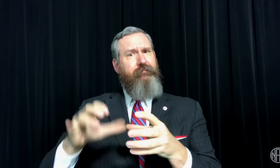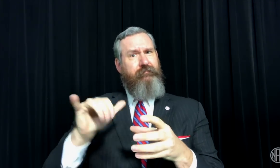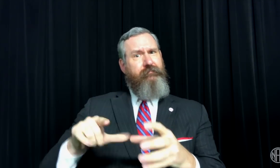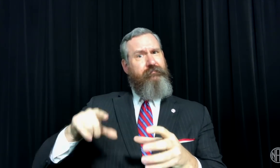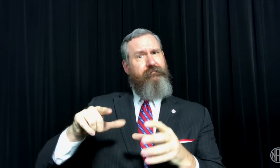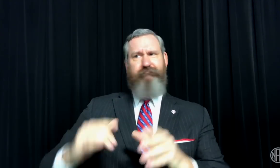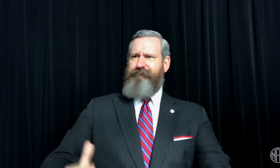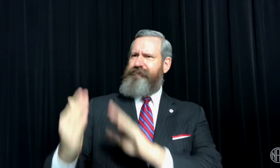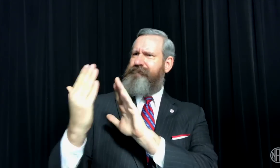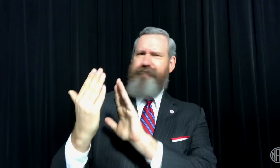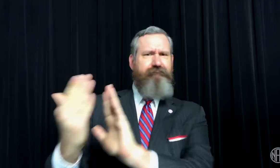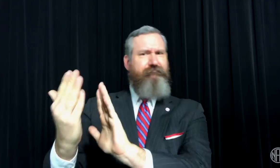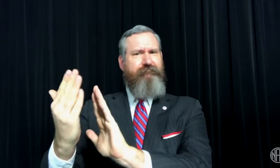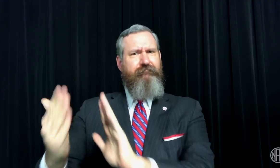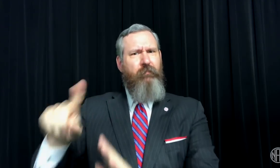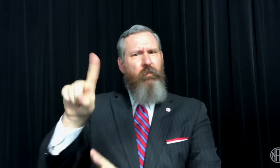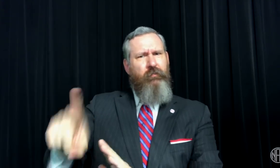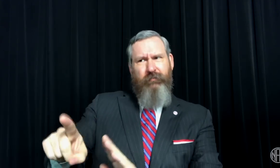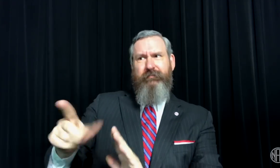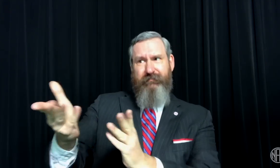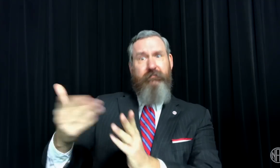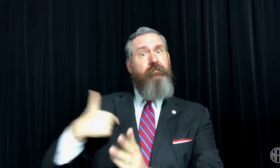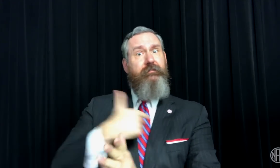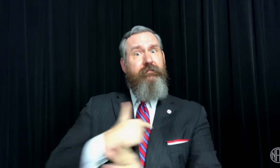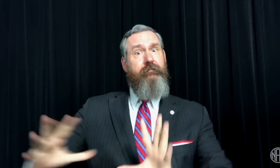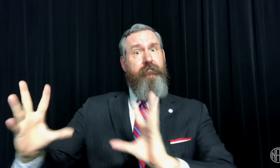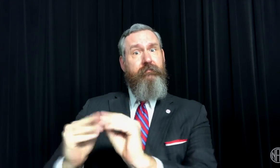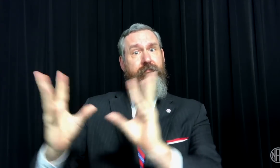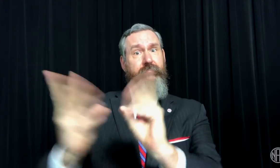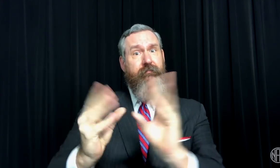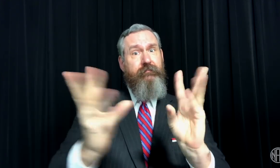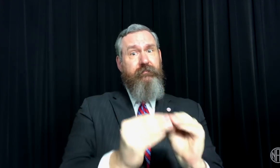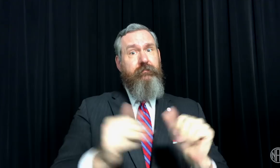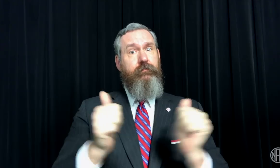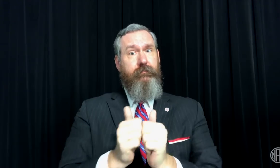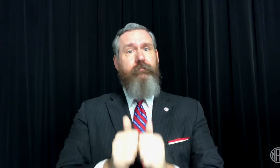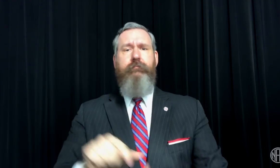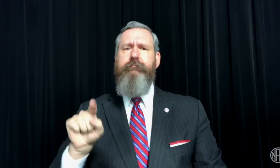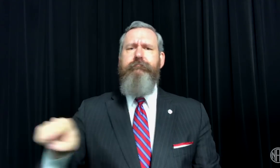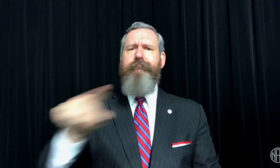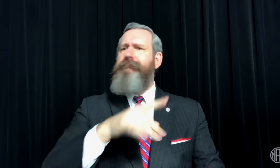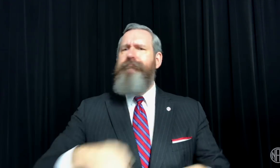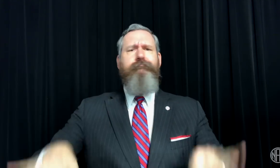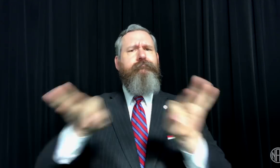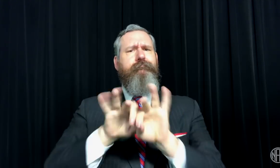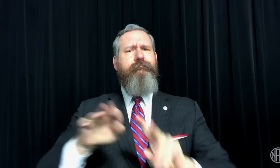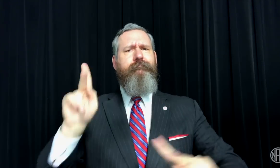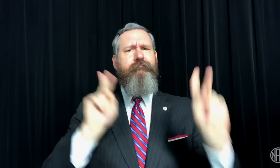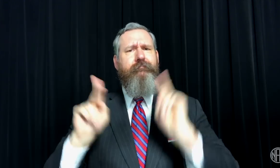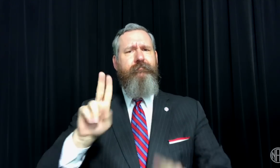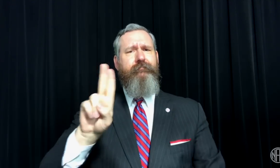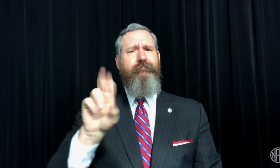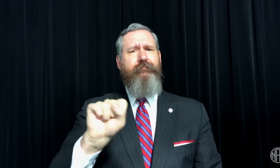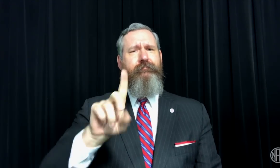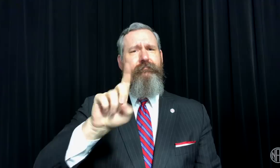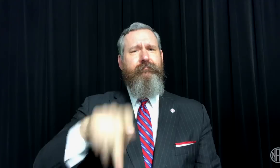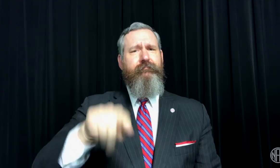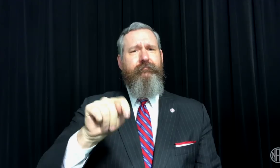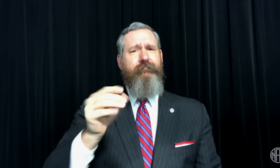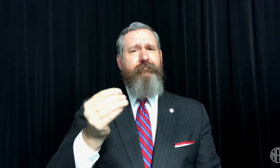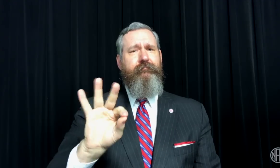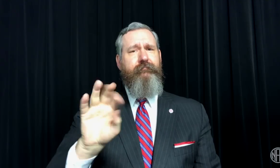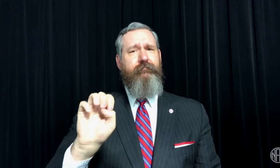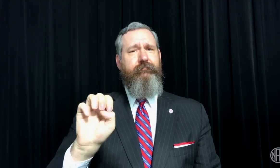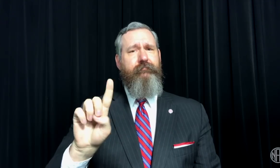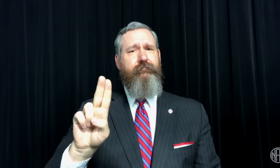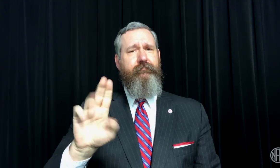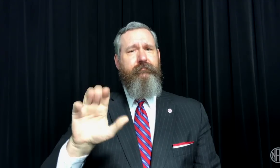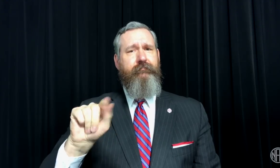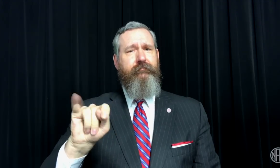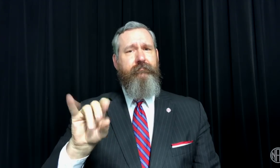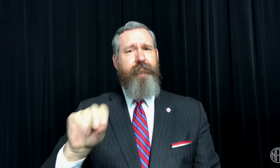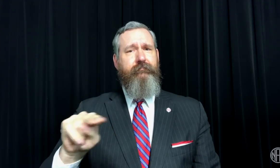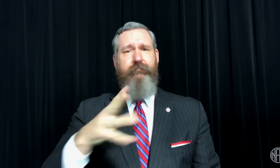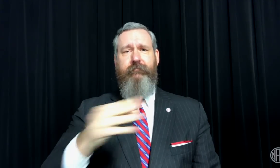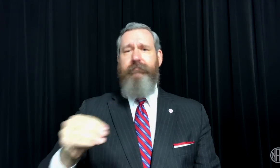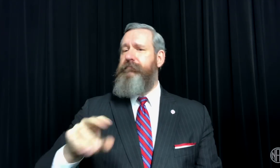to address this issue by meeting with key people at both the U.S. Department of Education and